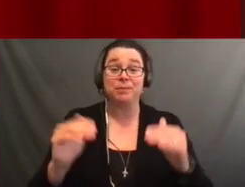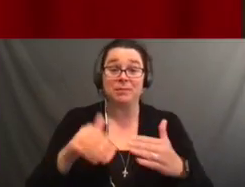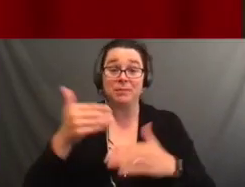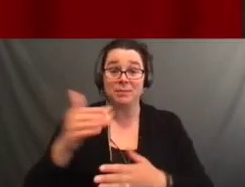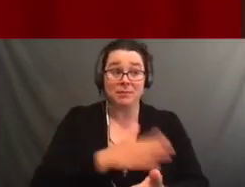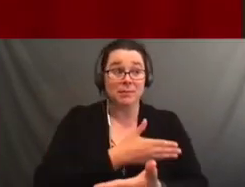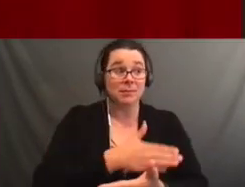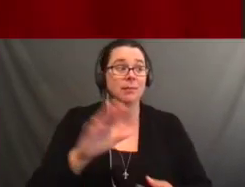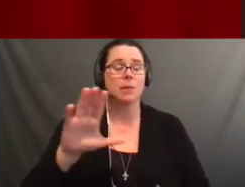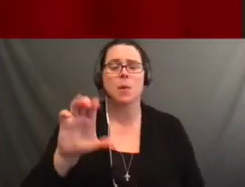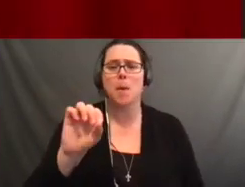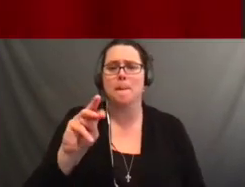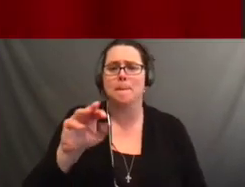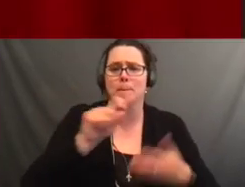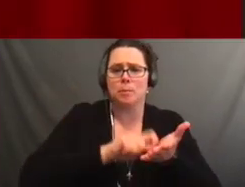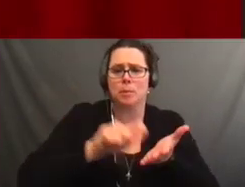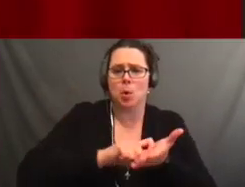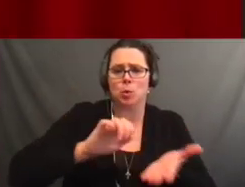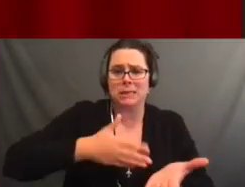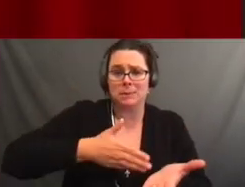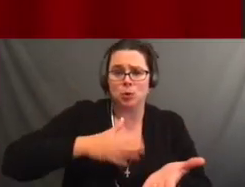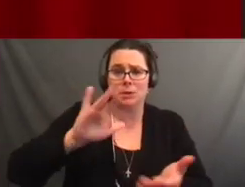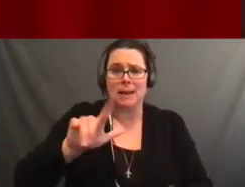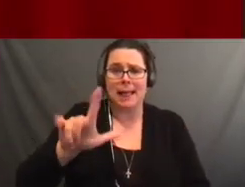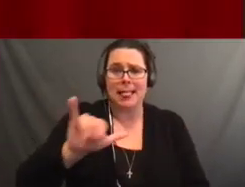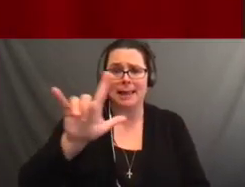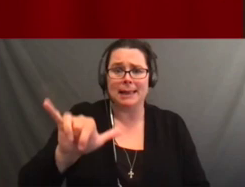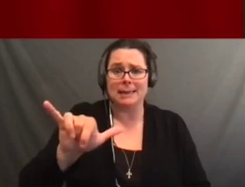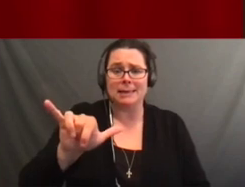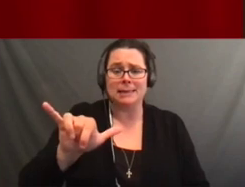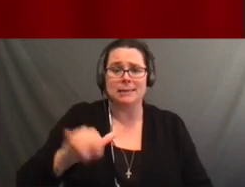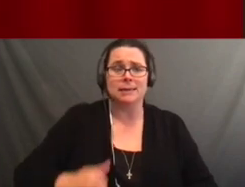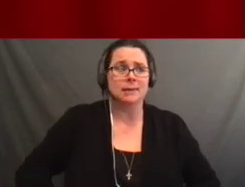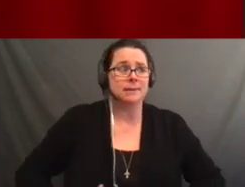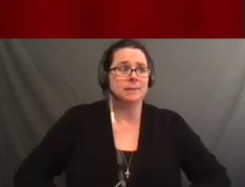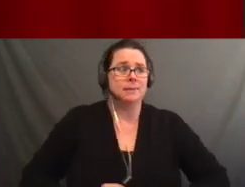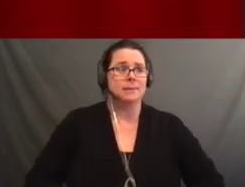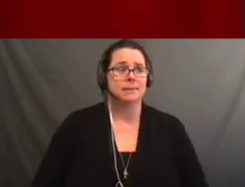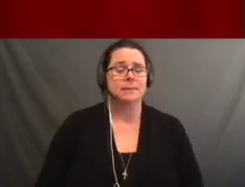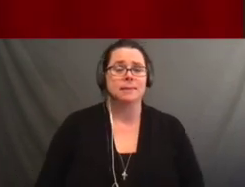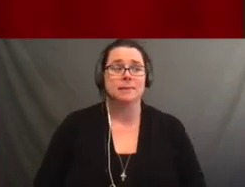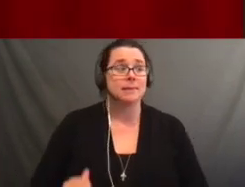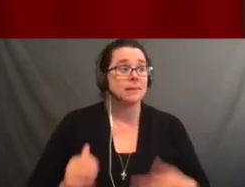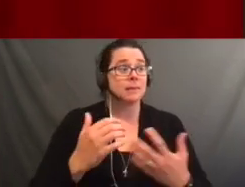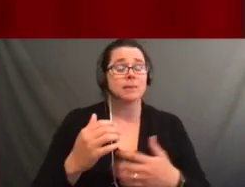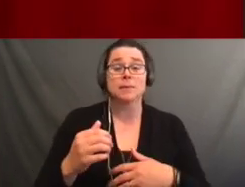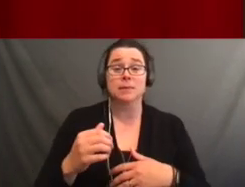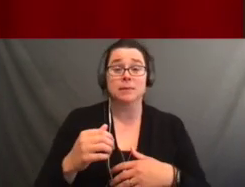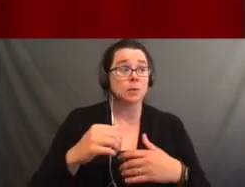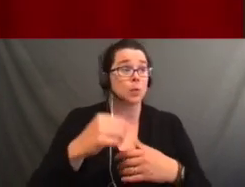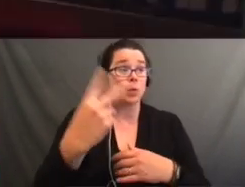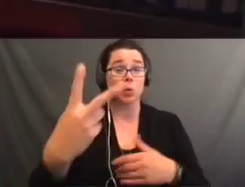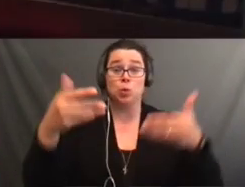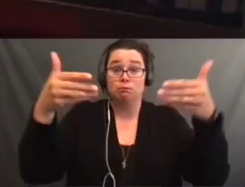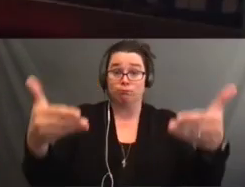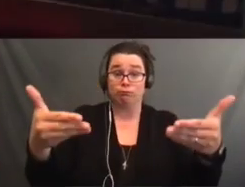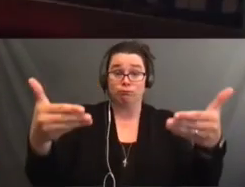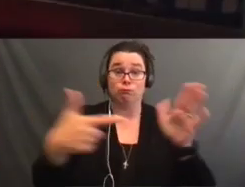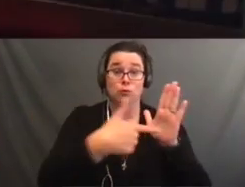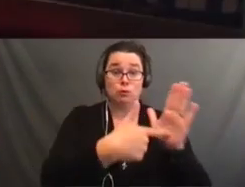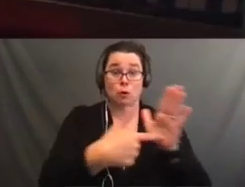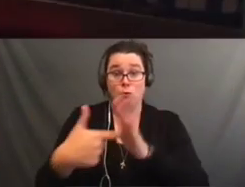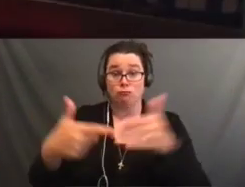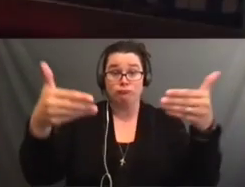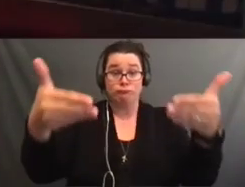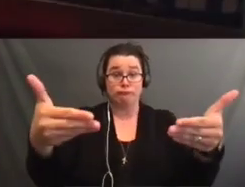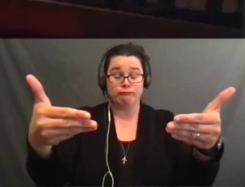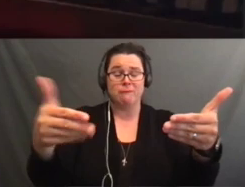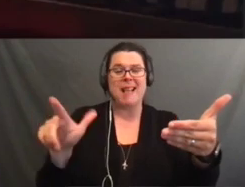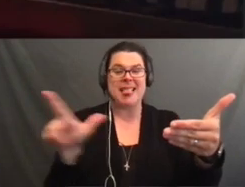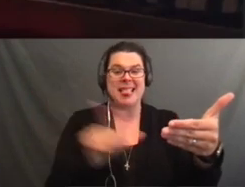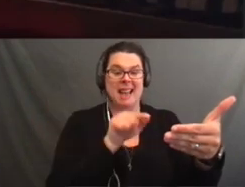So next I added an orchestra-type sound and this is what it sounds like.